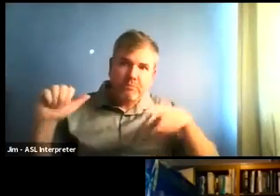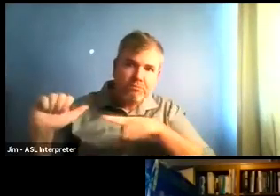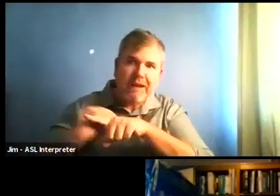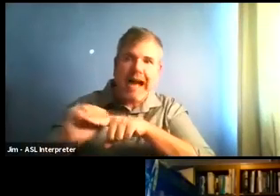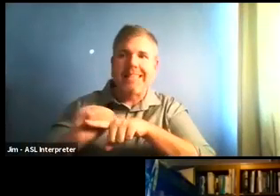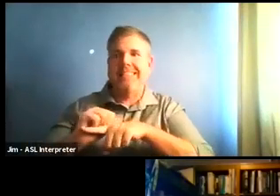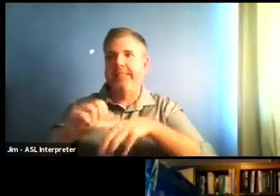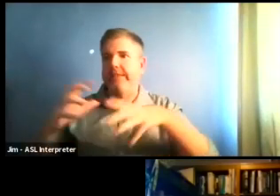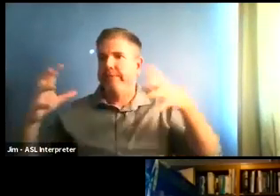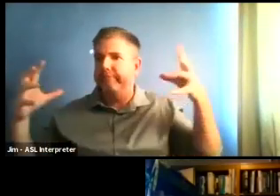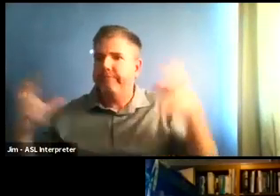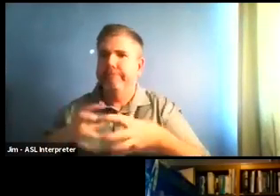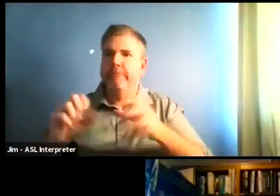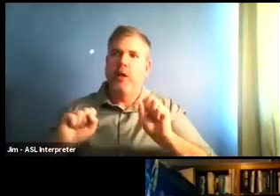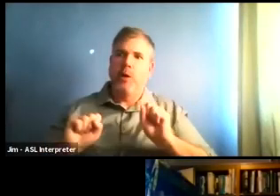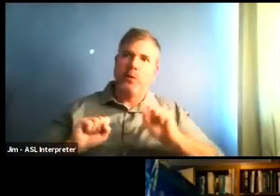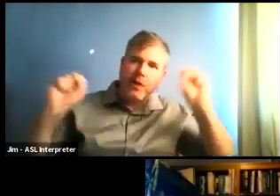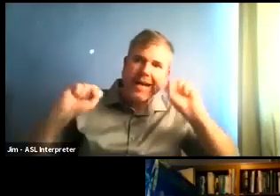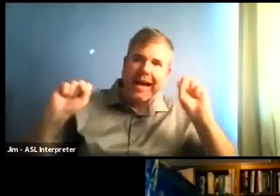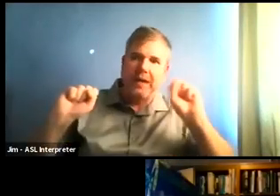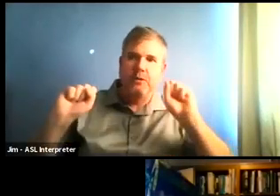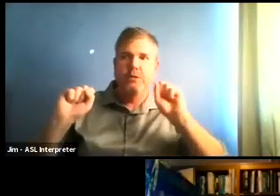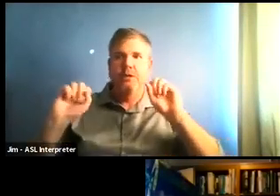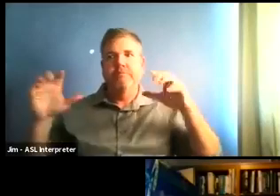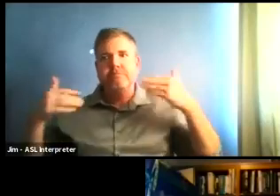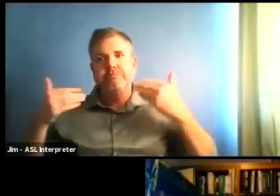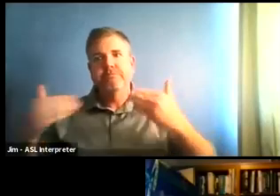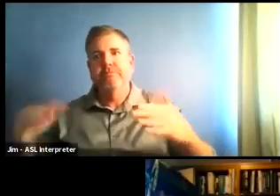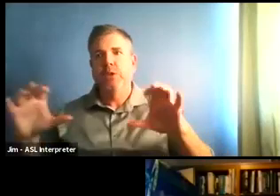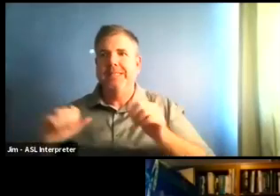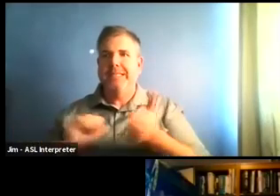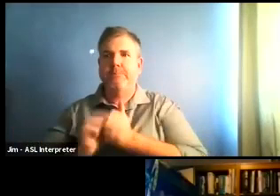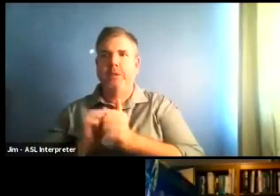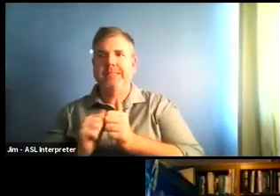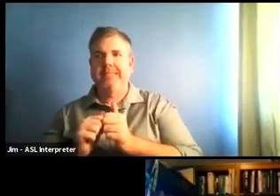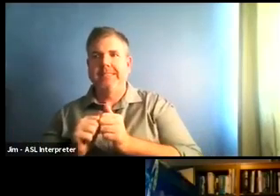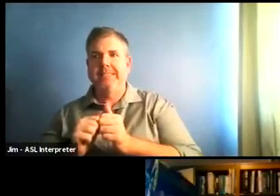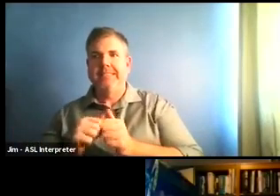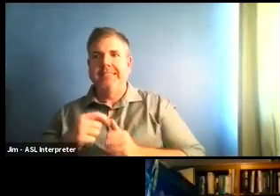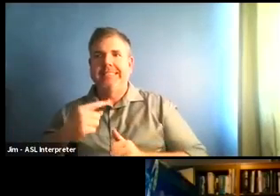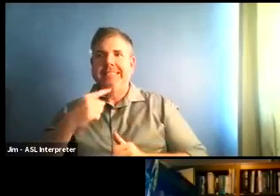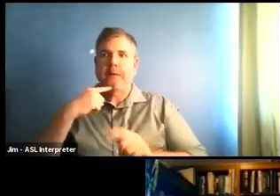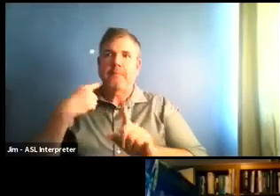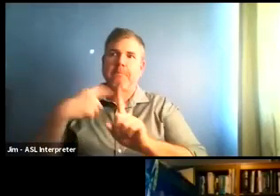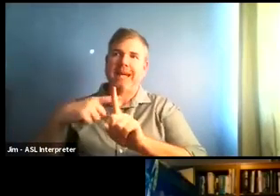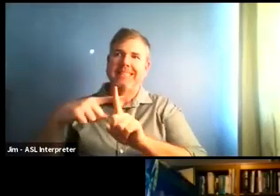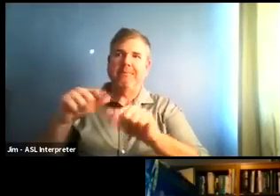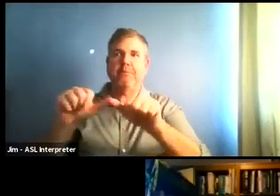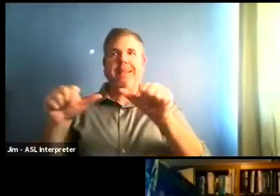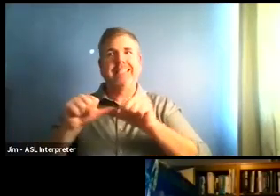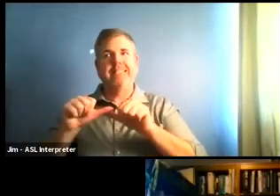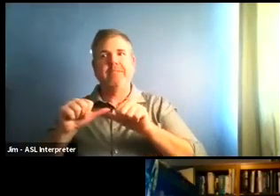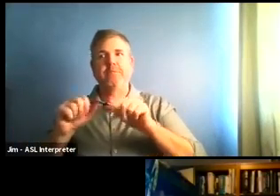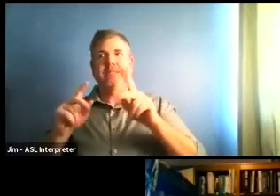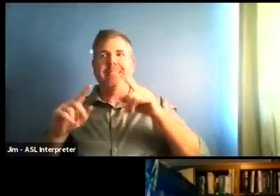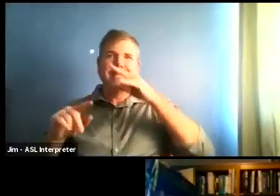they're getting out of it and just giving kids a place to go and a place to sweat and be with their peers, is this a good idea? I mean, are there positives here if